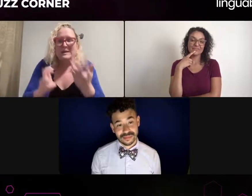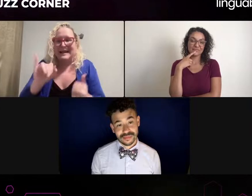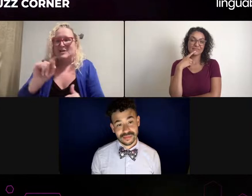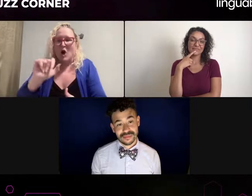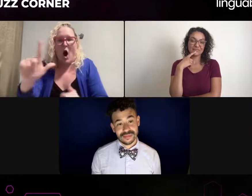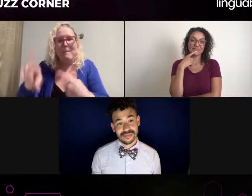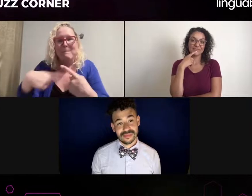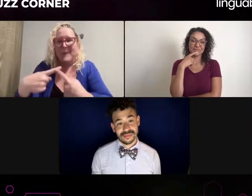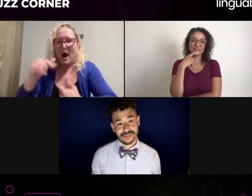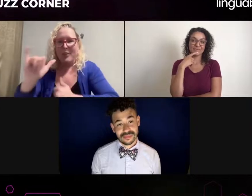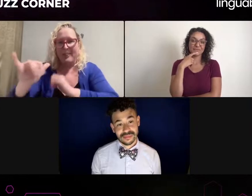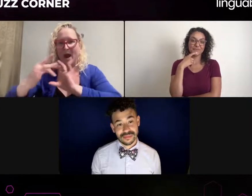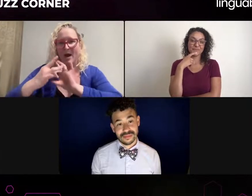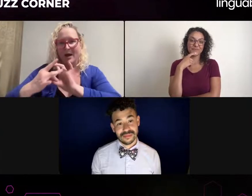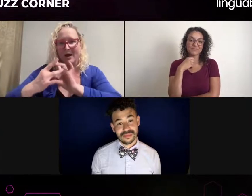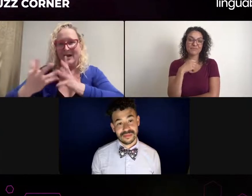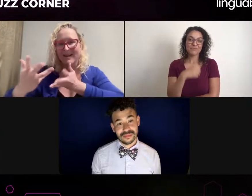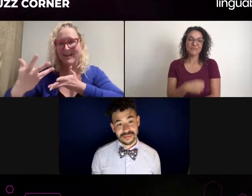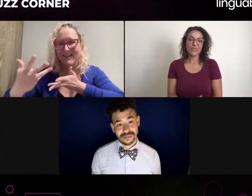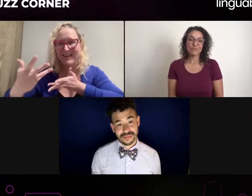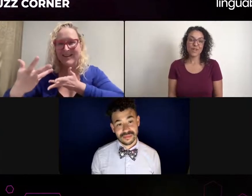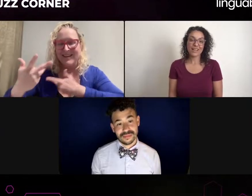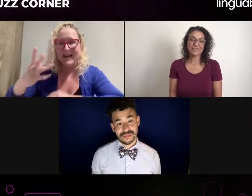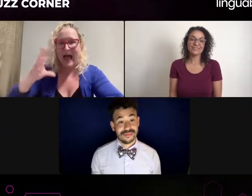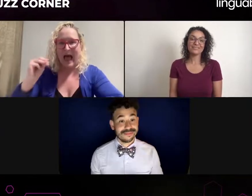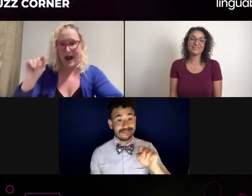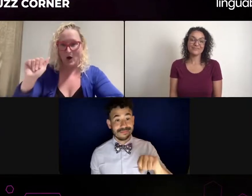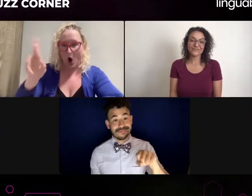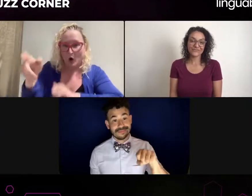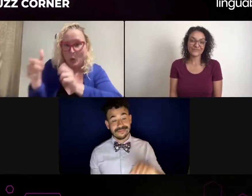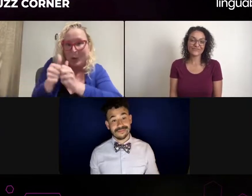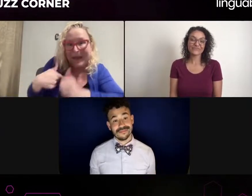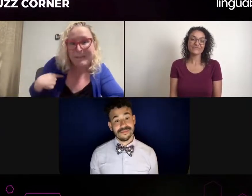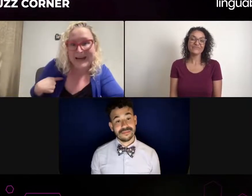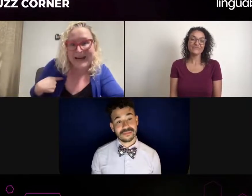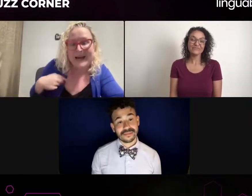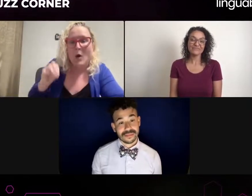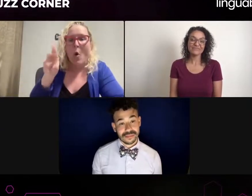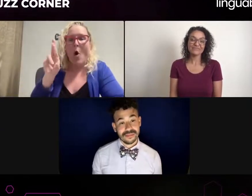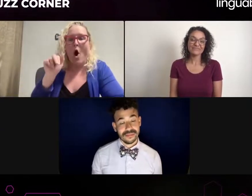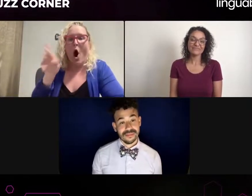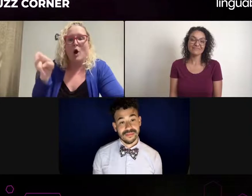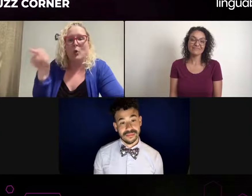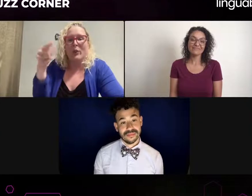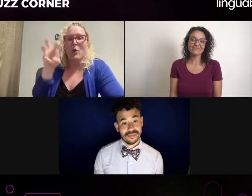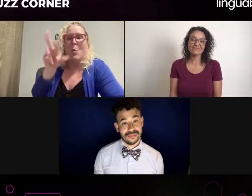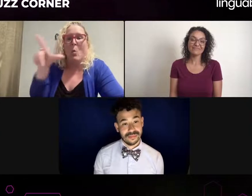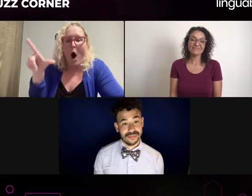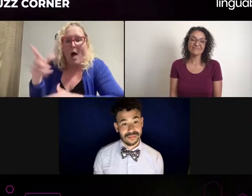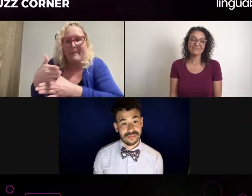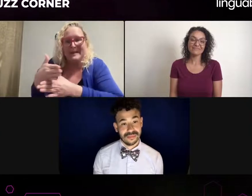But still, you're looking for the opportunity for them not to interpret that part.